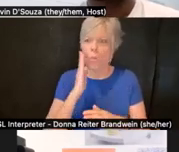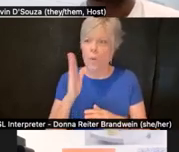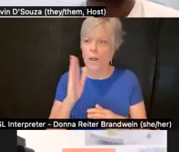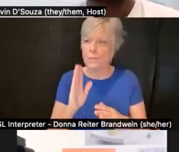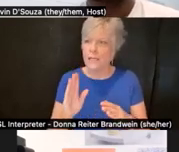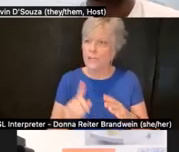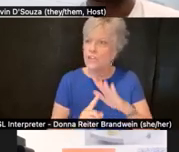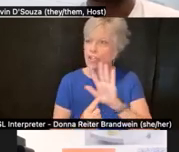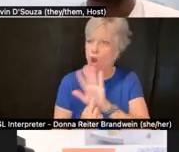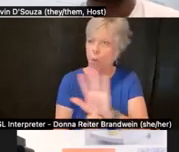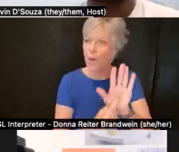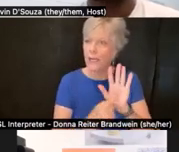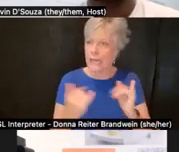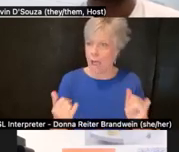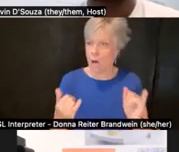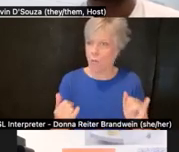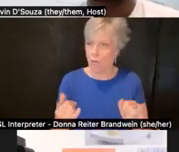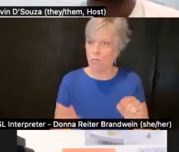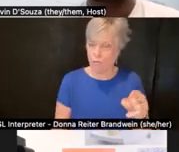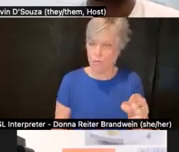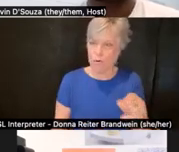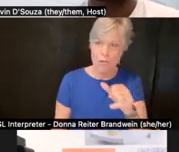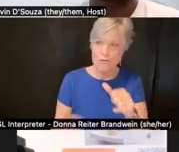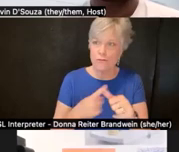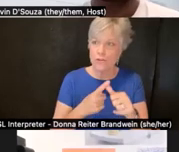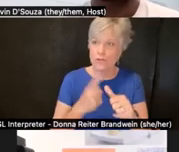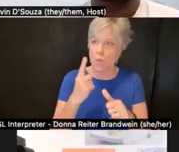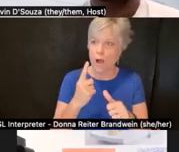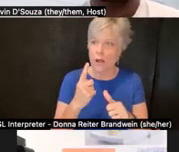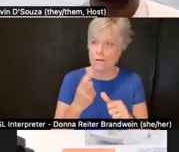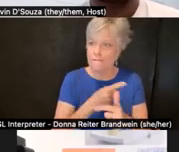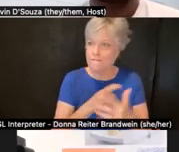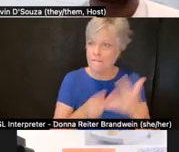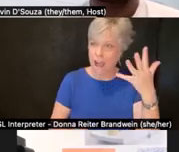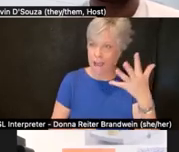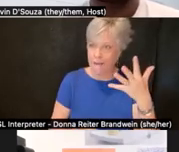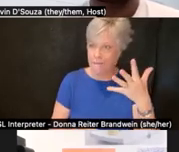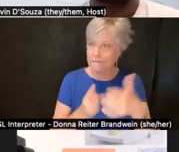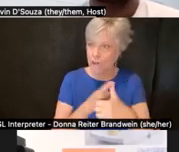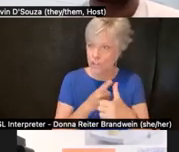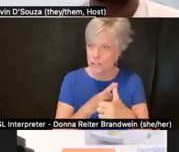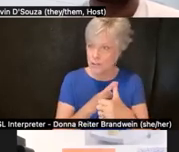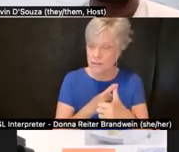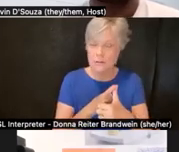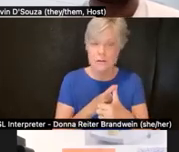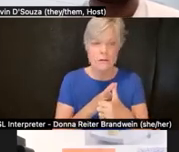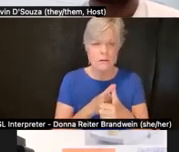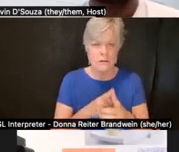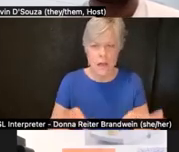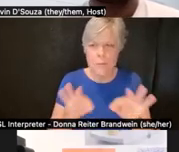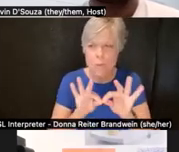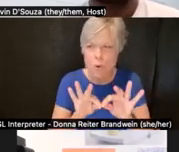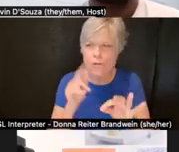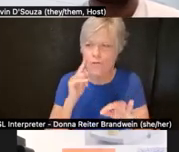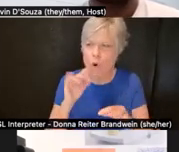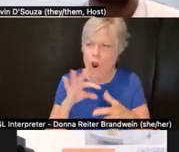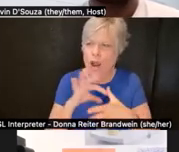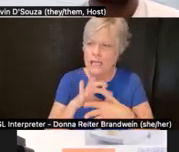And so the first one of the five is I think important for contextualizing my understanding